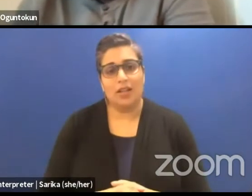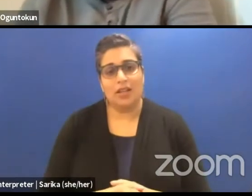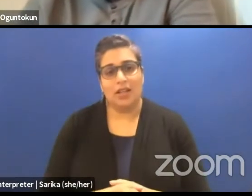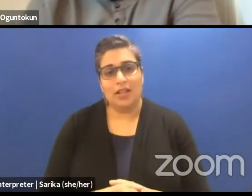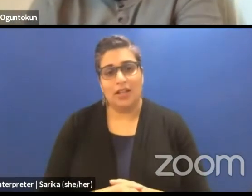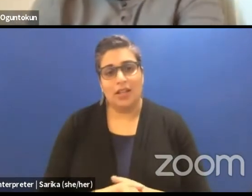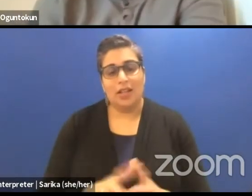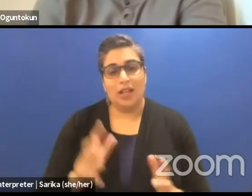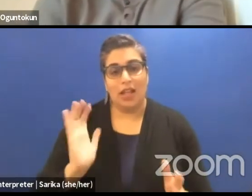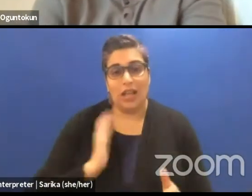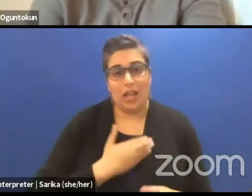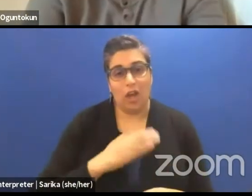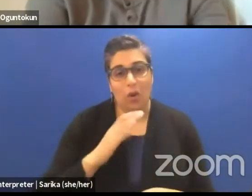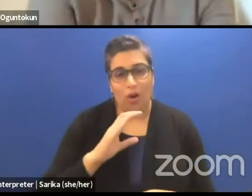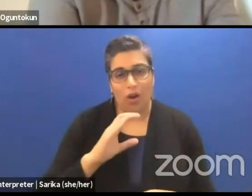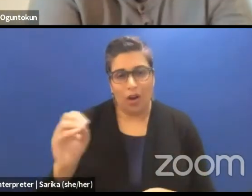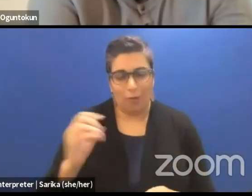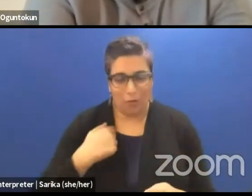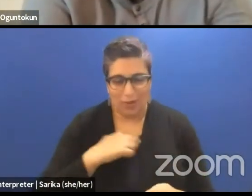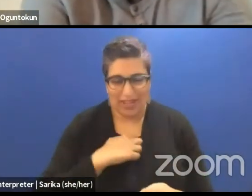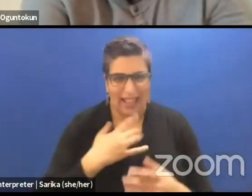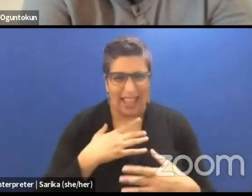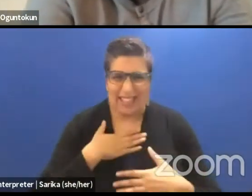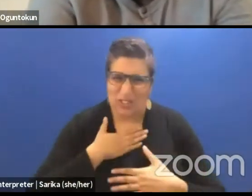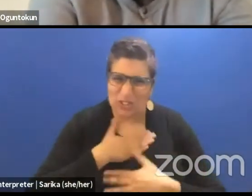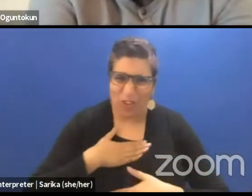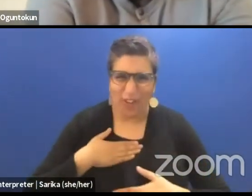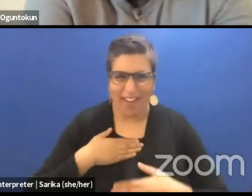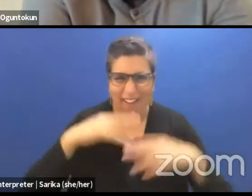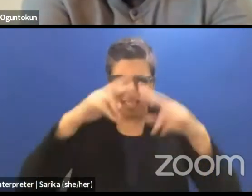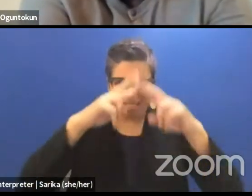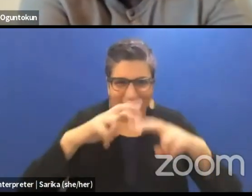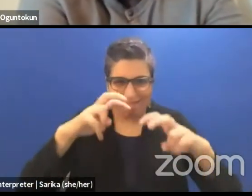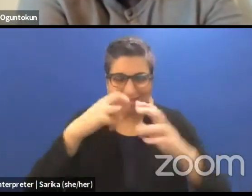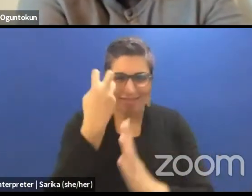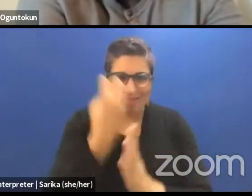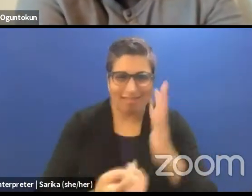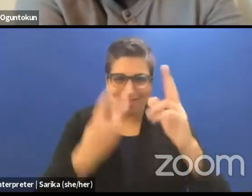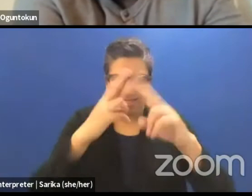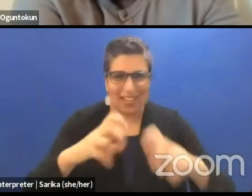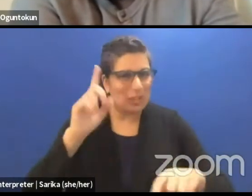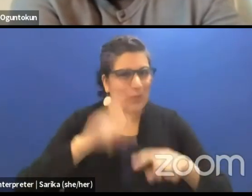we like getting into these problems, we like getting into a place where you cannot translate something